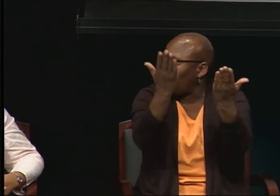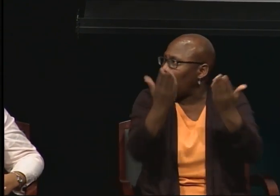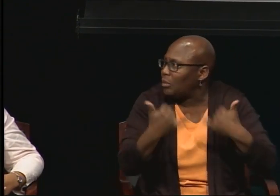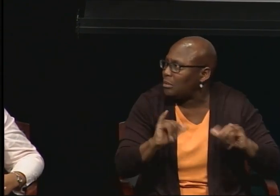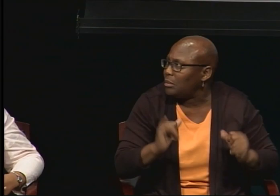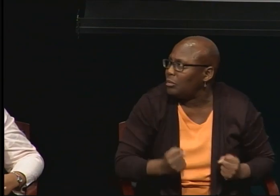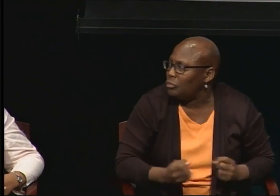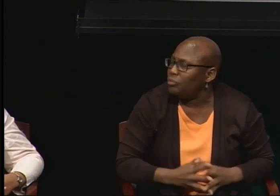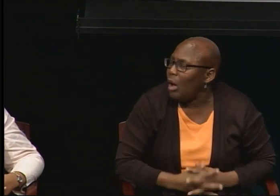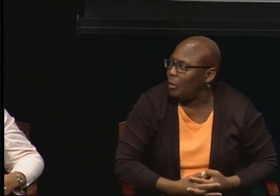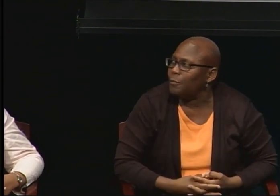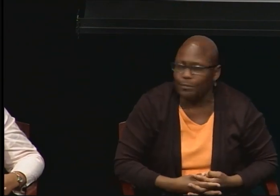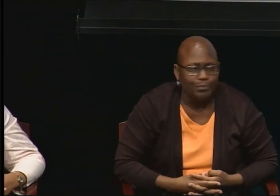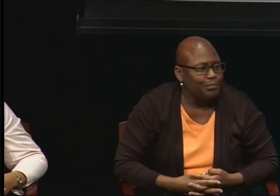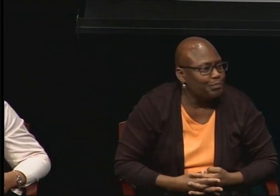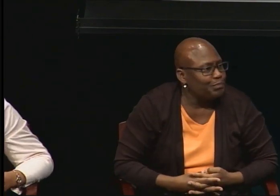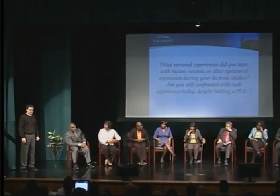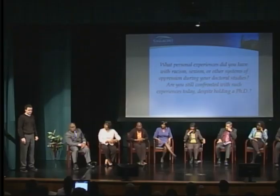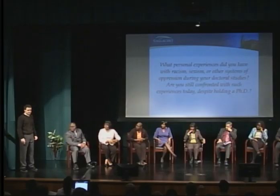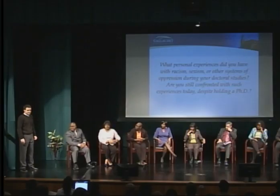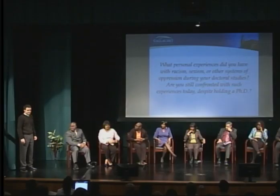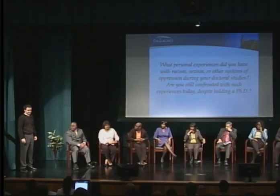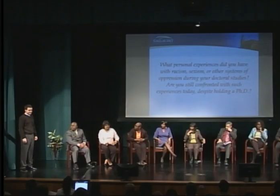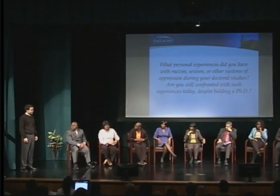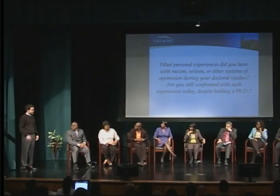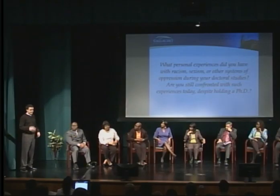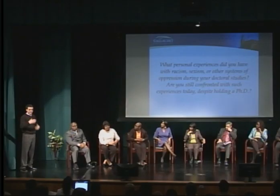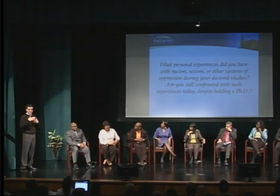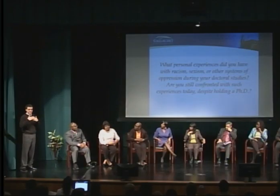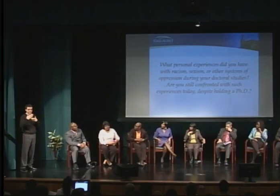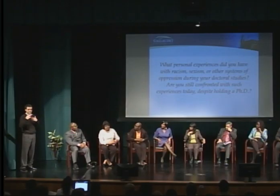Next slide, please. So you know, do you feel that it's easier for people of color